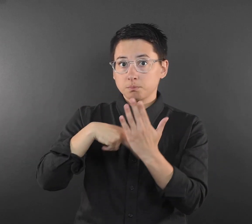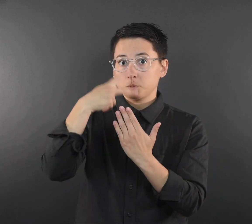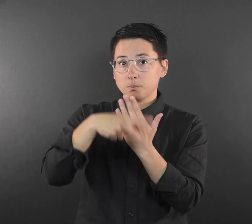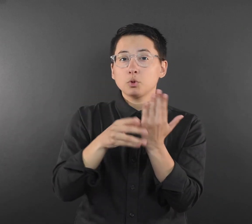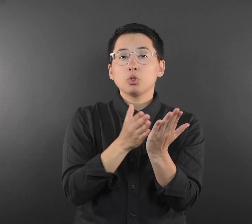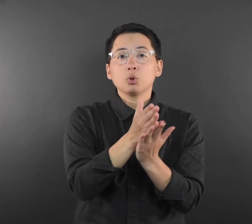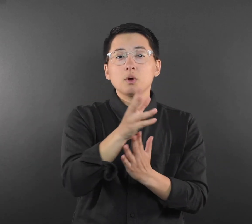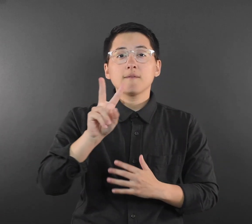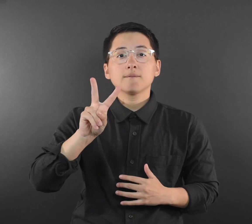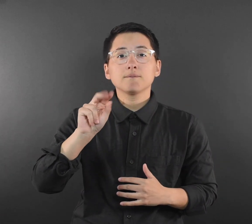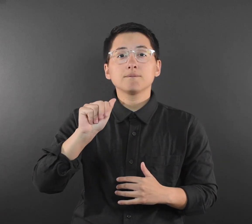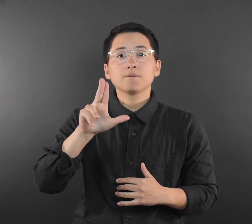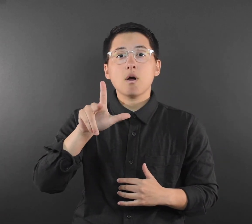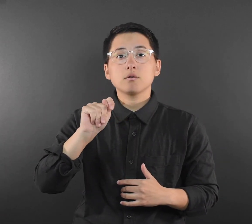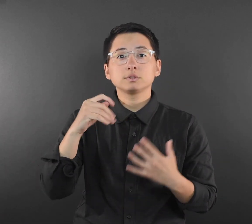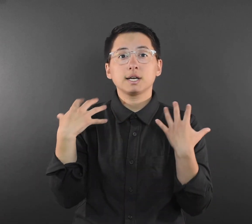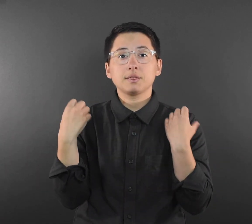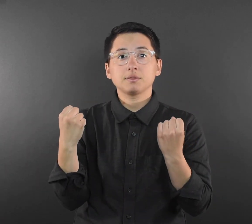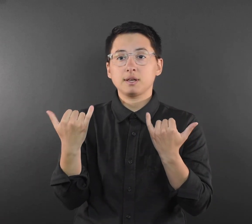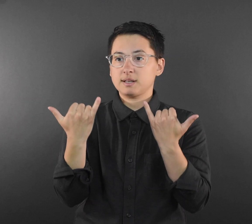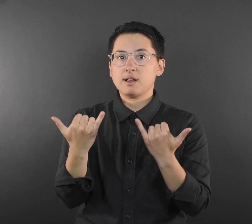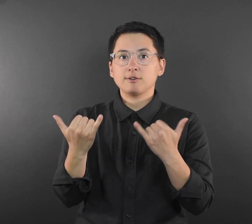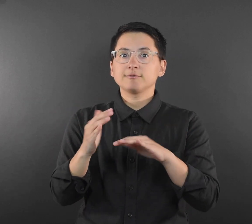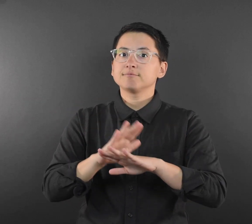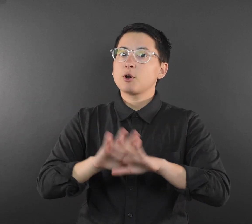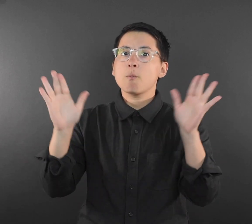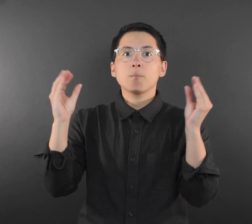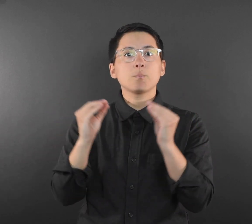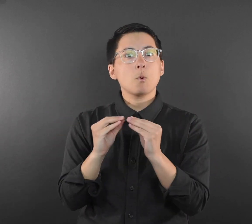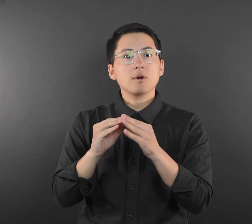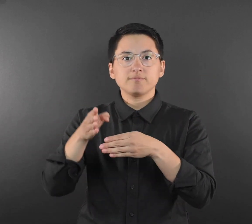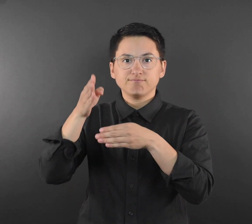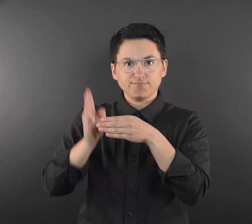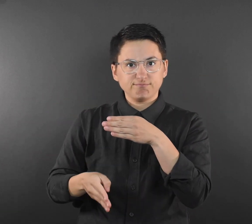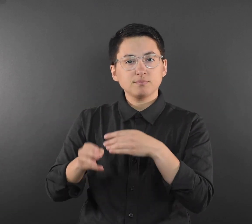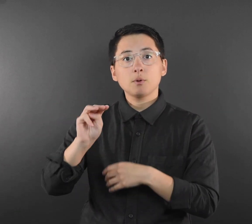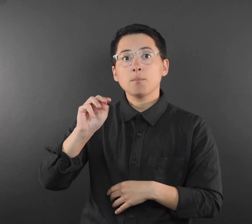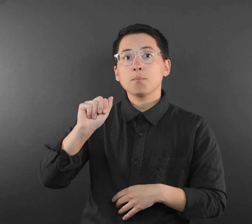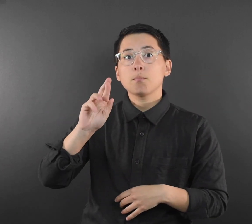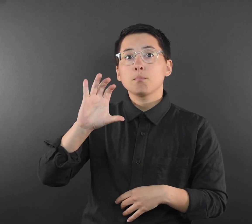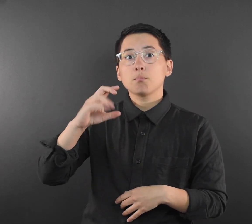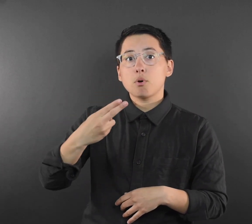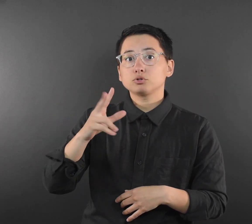will now end on March 31, 2022, due to the decrease in demand.